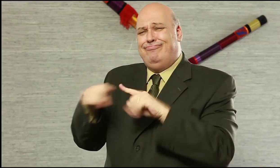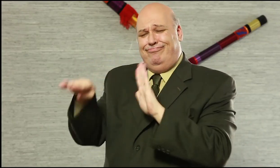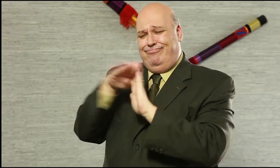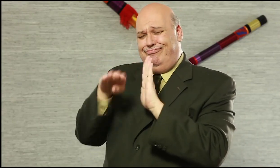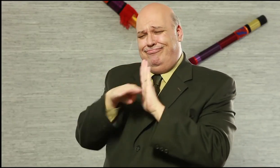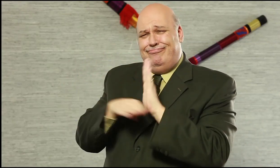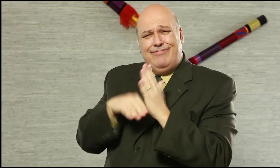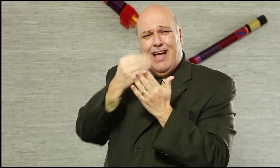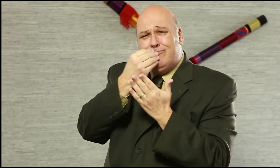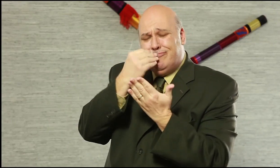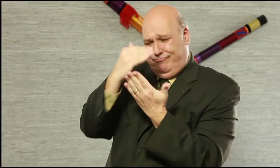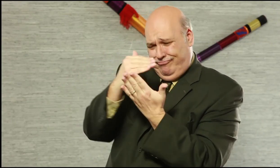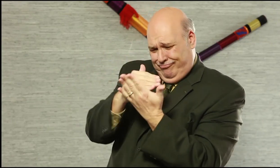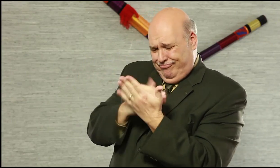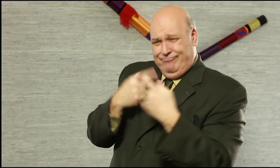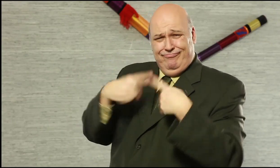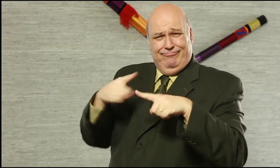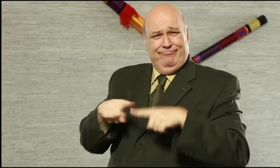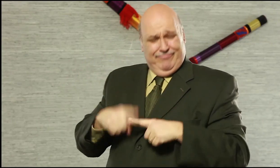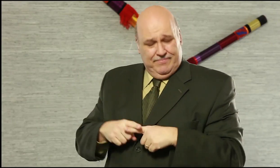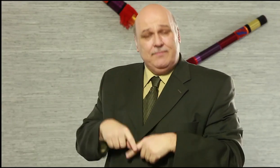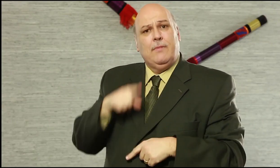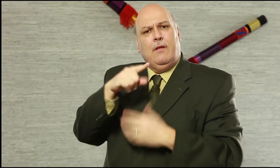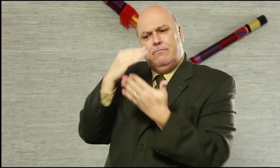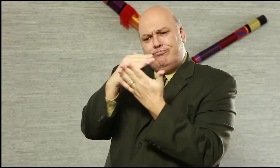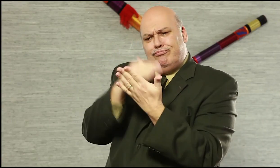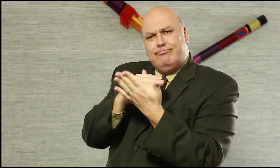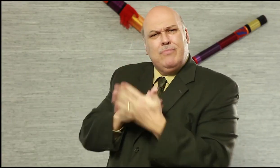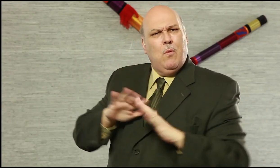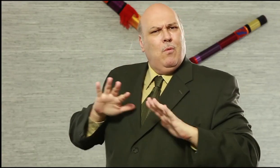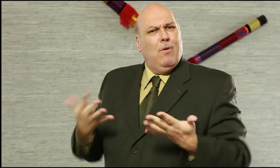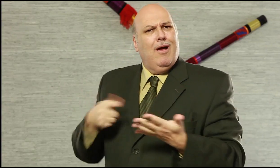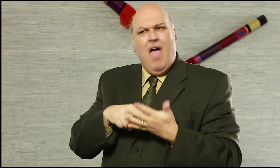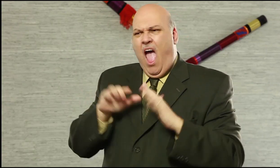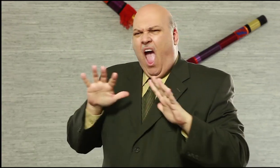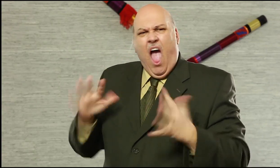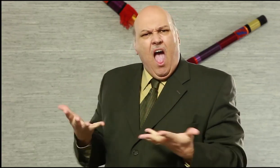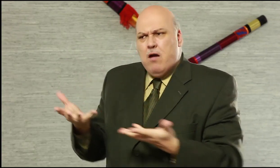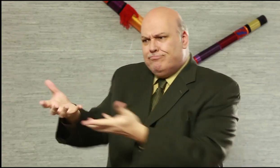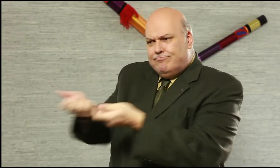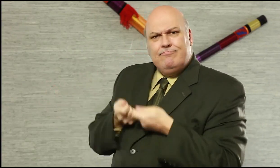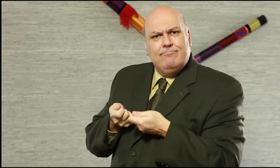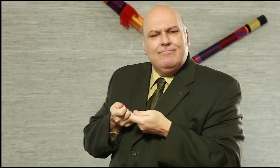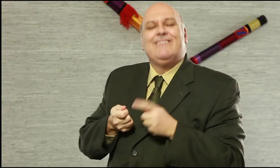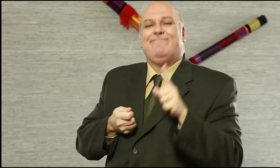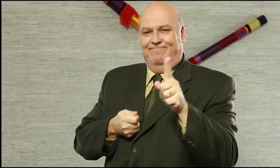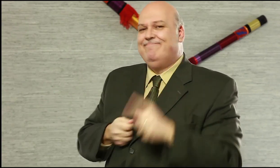the weekly “H3 Program Update” email! If you